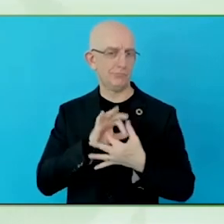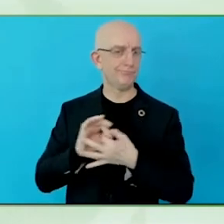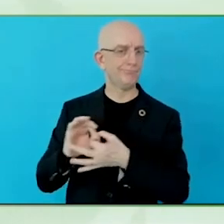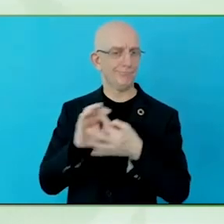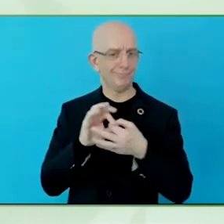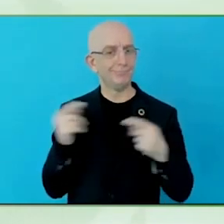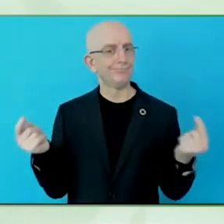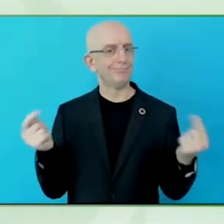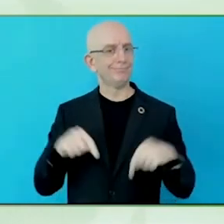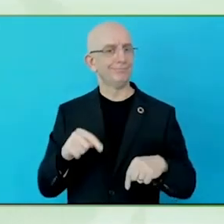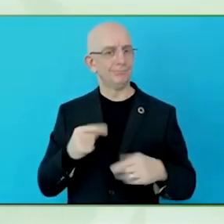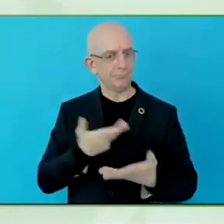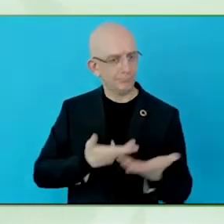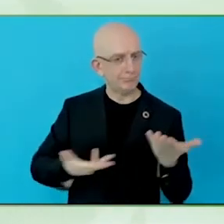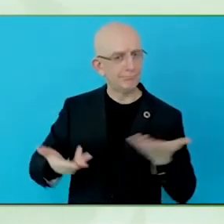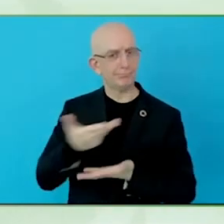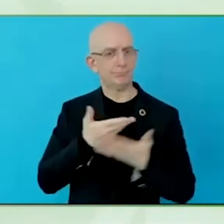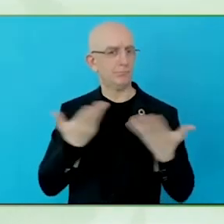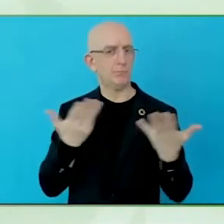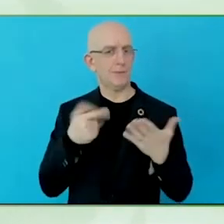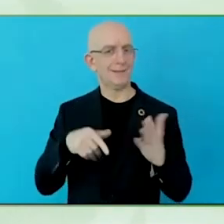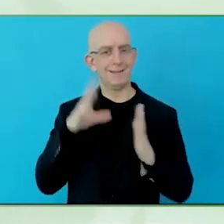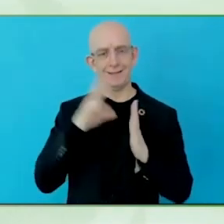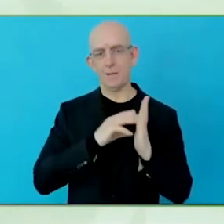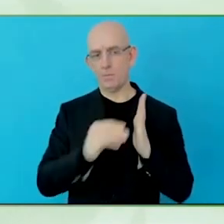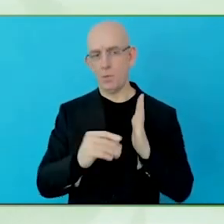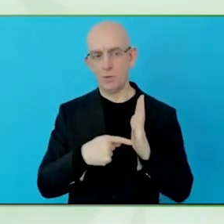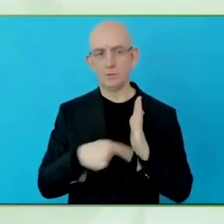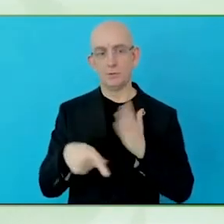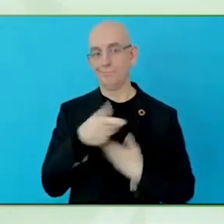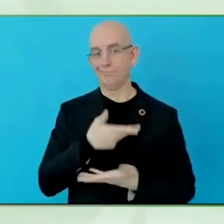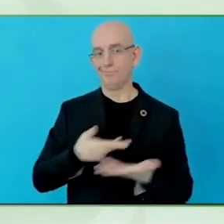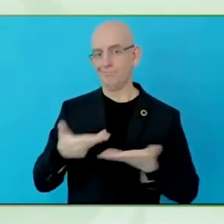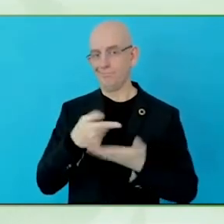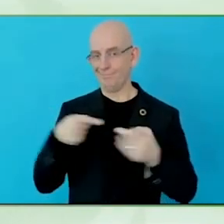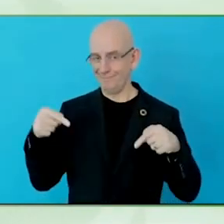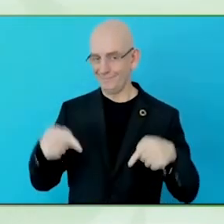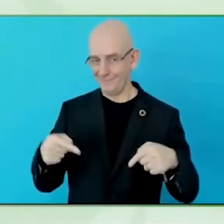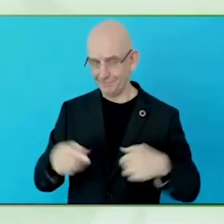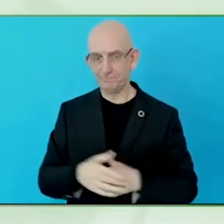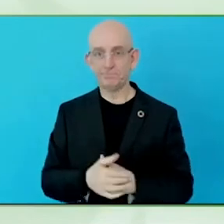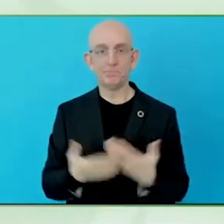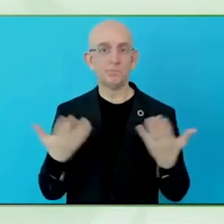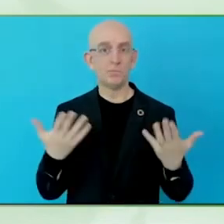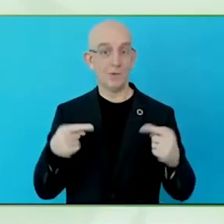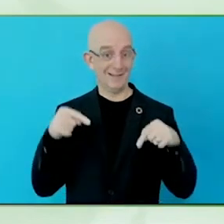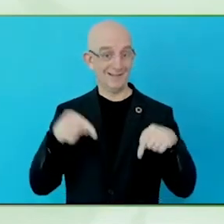This has been published last May, if I'm not mistaken. In brief, what other milestones?